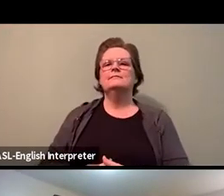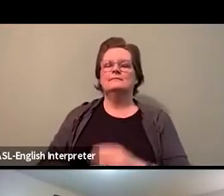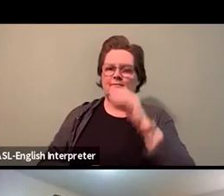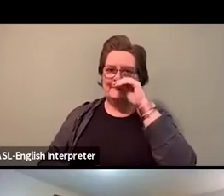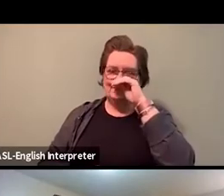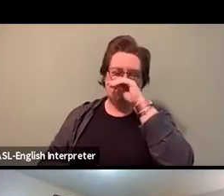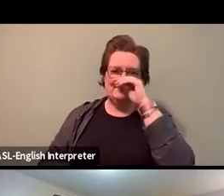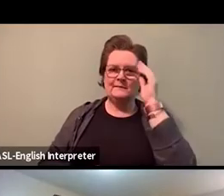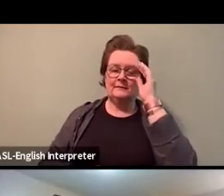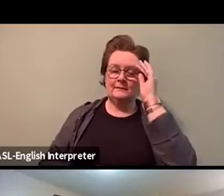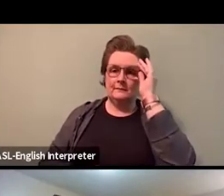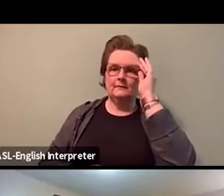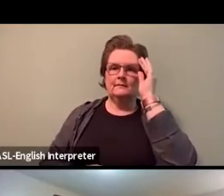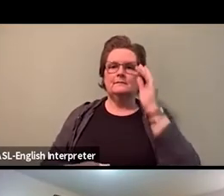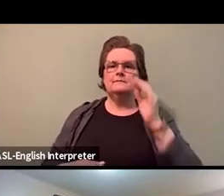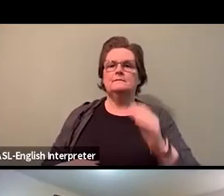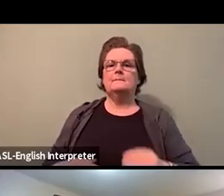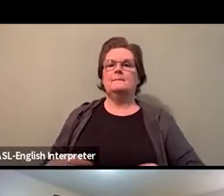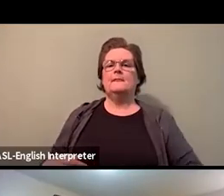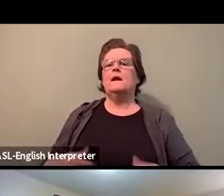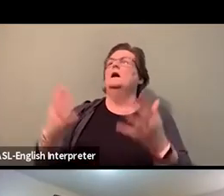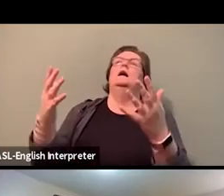we need to legislate peace at this, in my opinion.